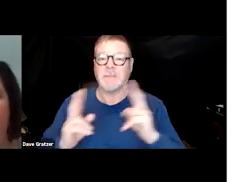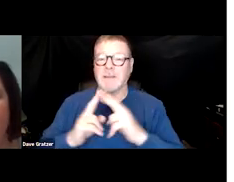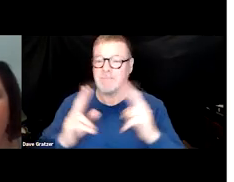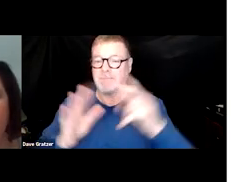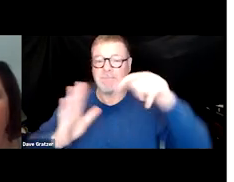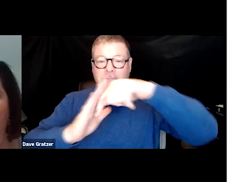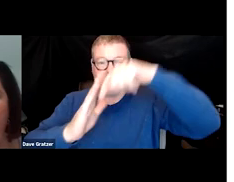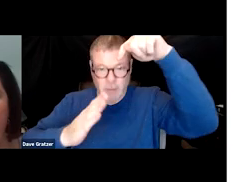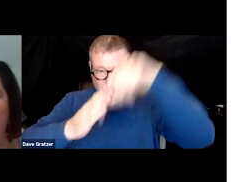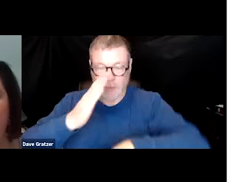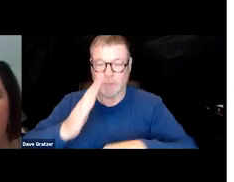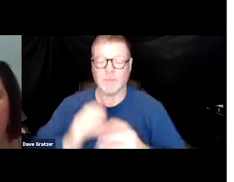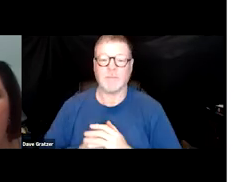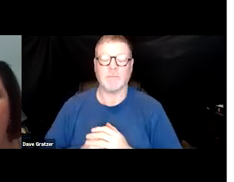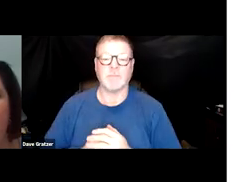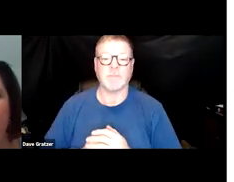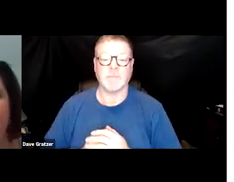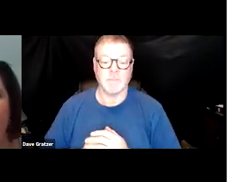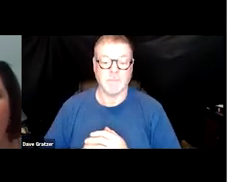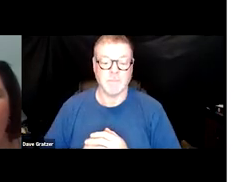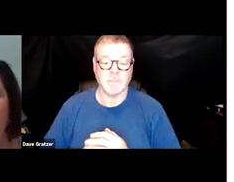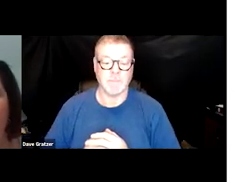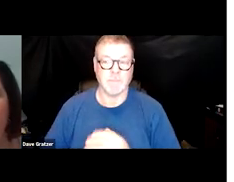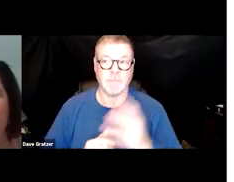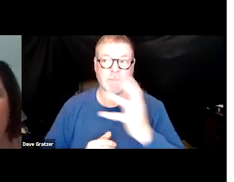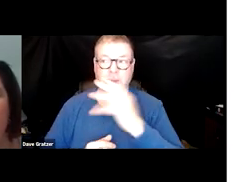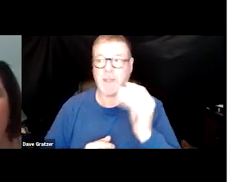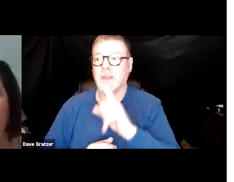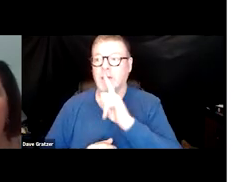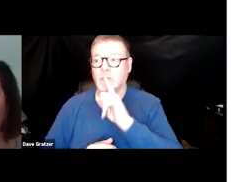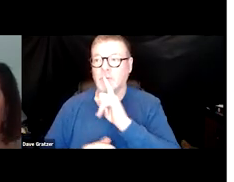and really asking followup questions and I have to say,